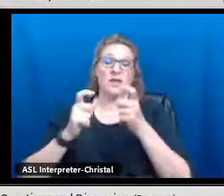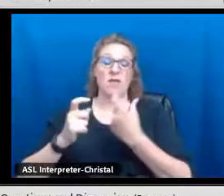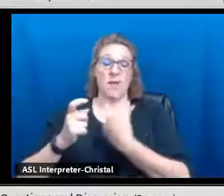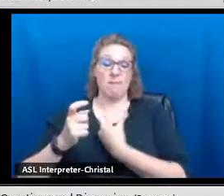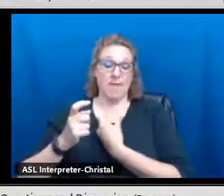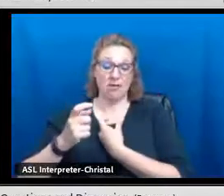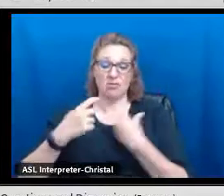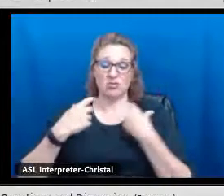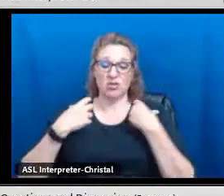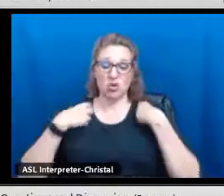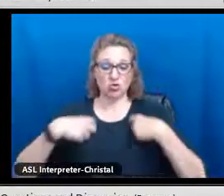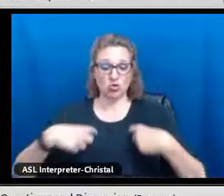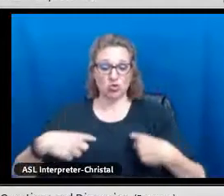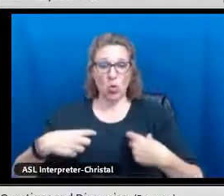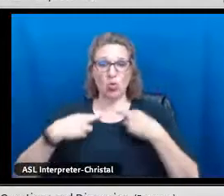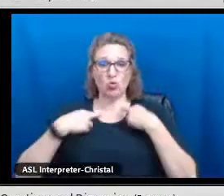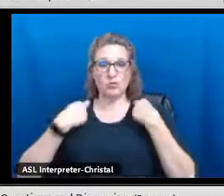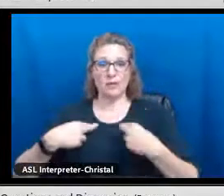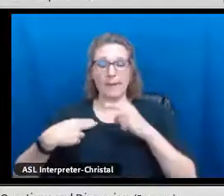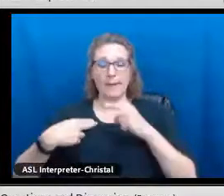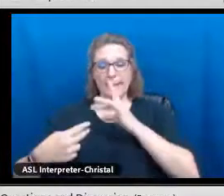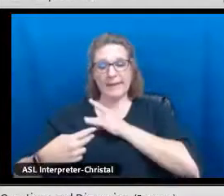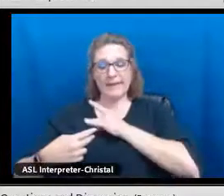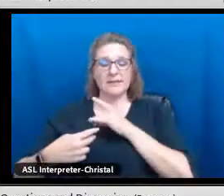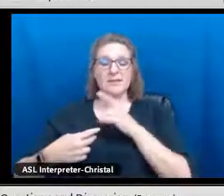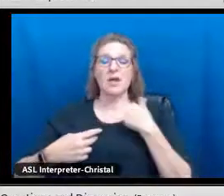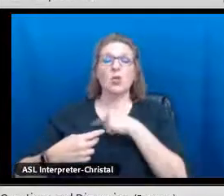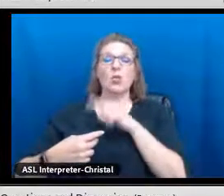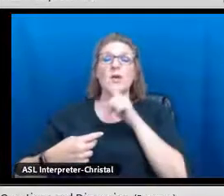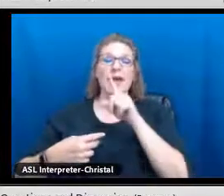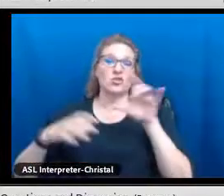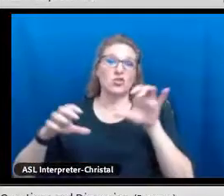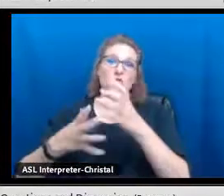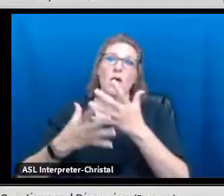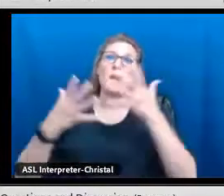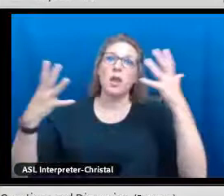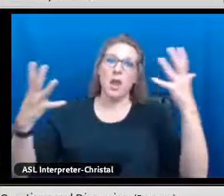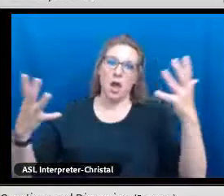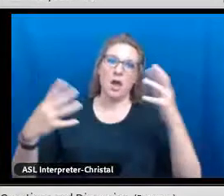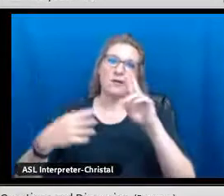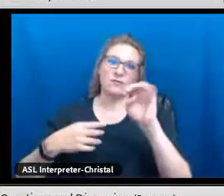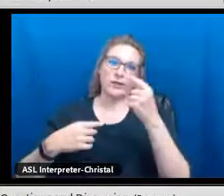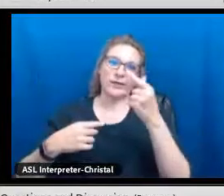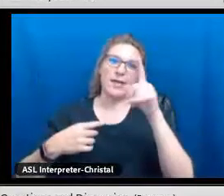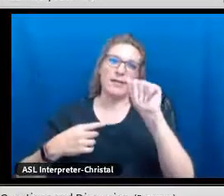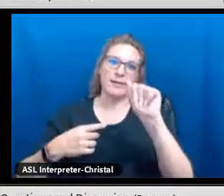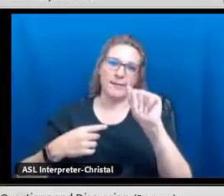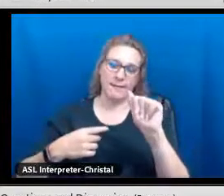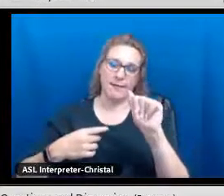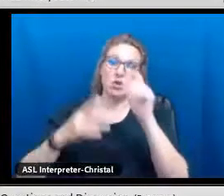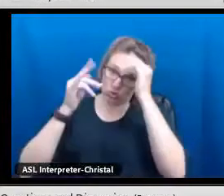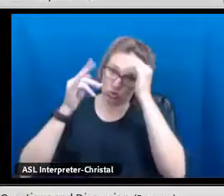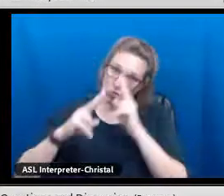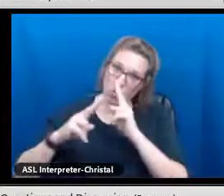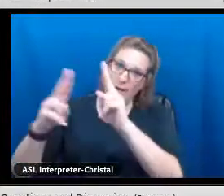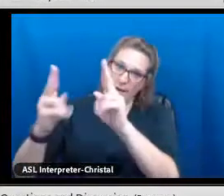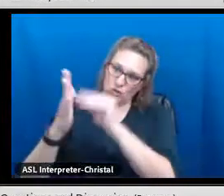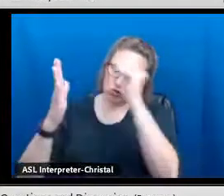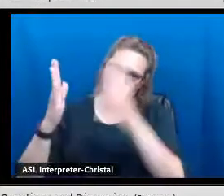with the costs, that's been very successful for us, because we award medals, stoles, pins.